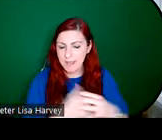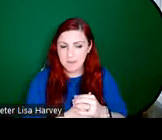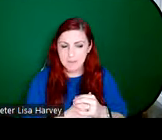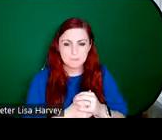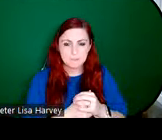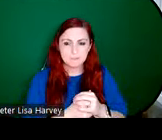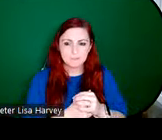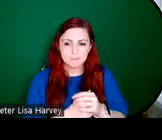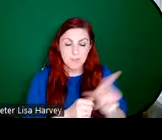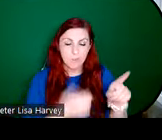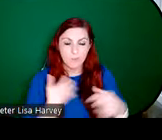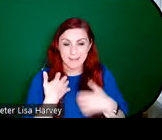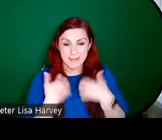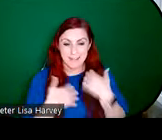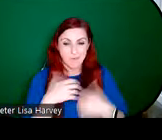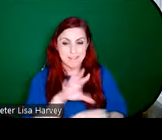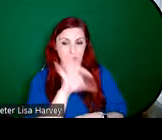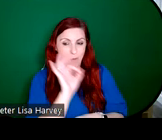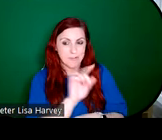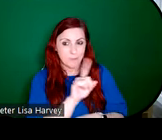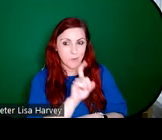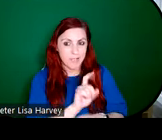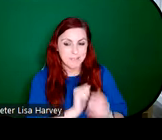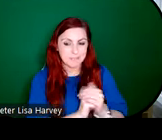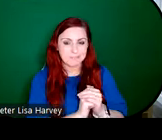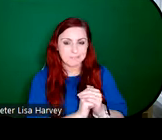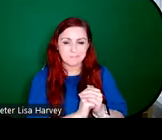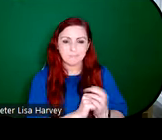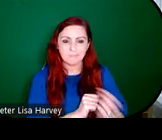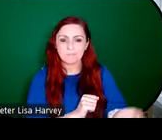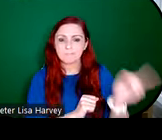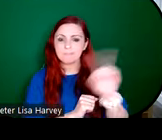So it's quite an interesting choice of subject matter. Also very interesting, on